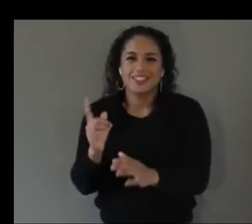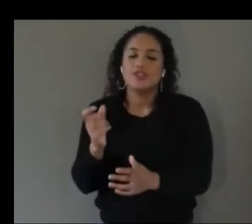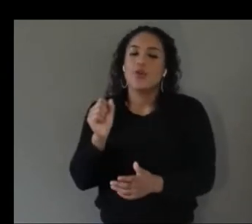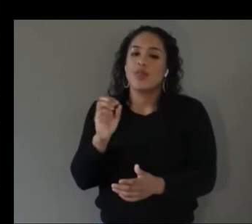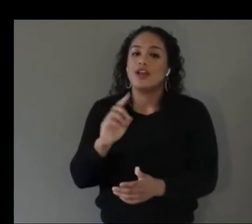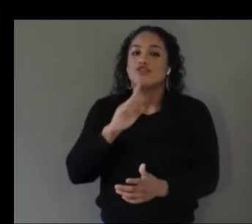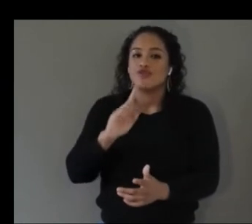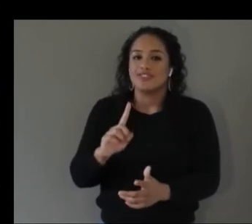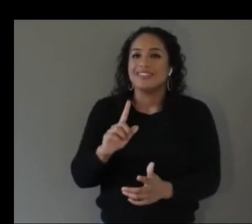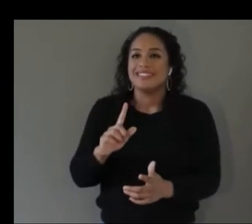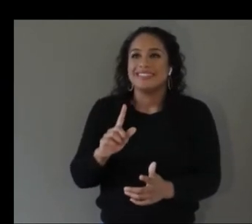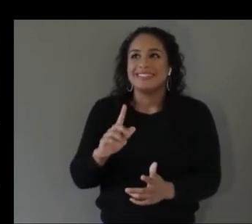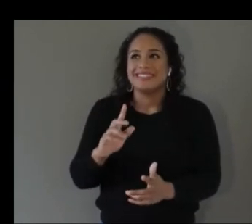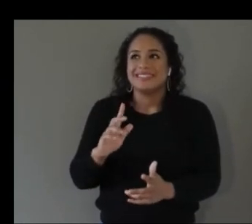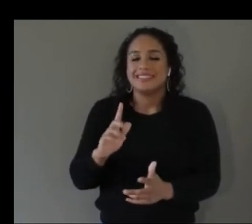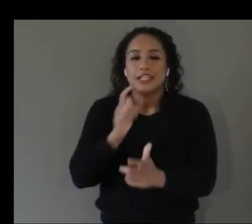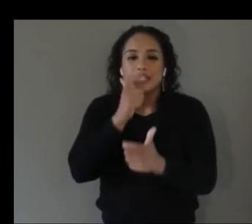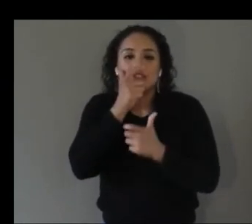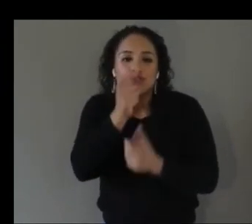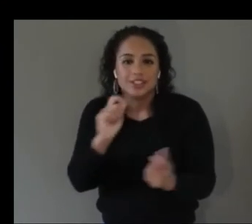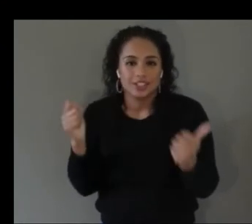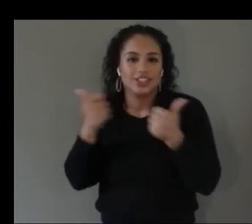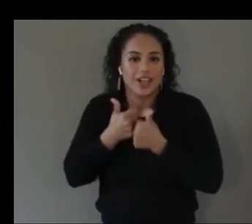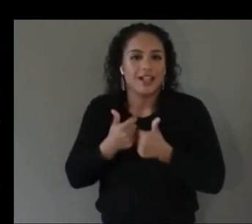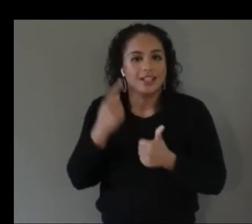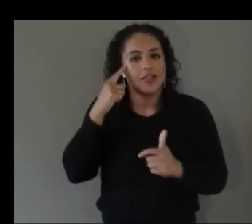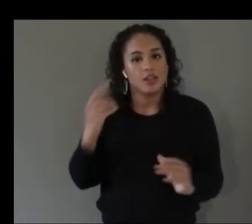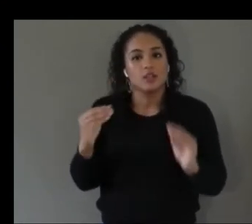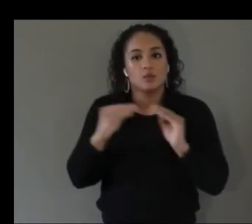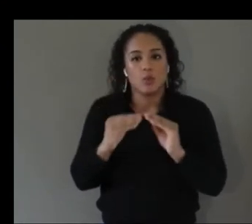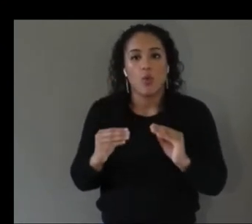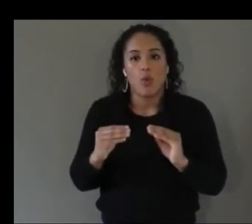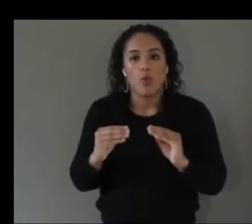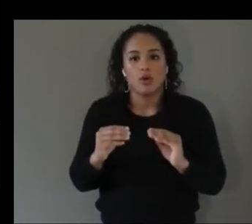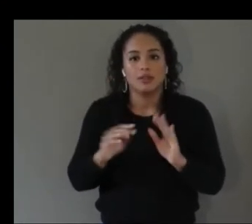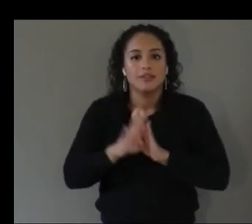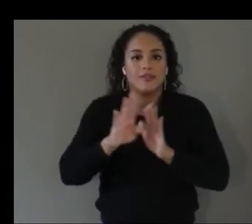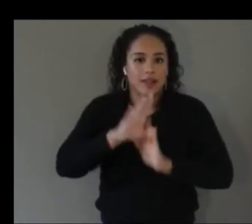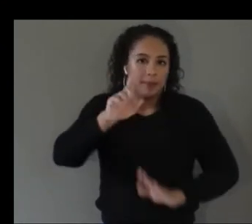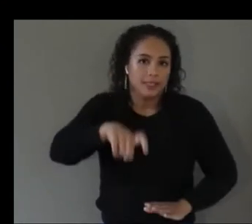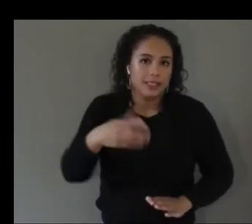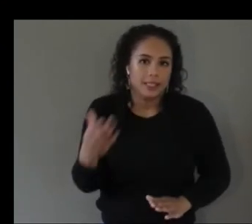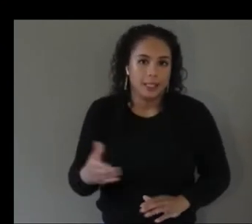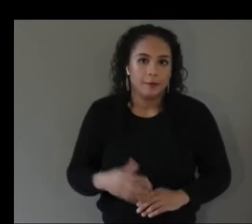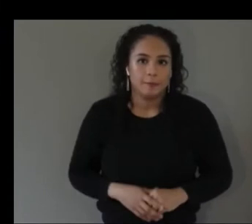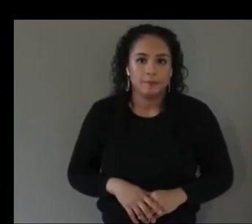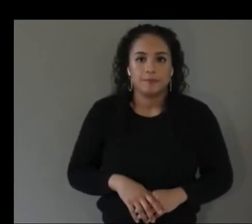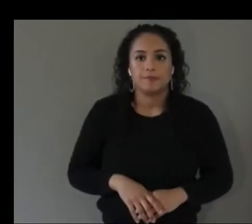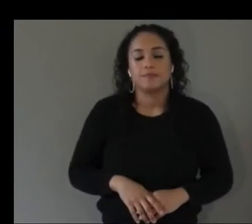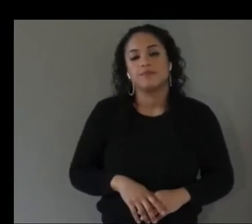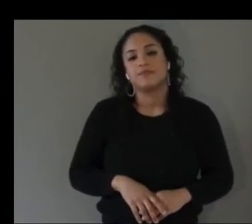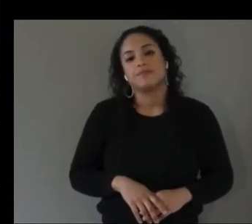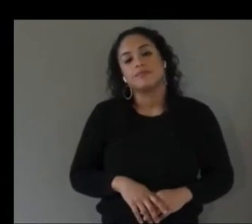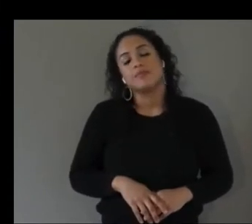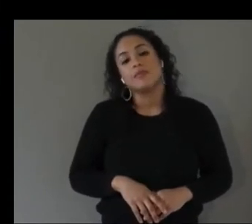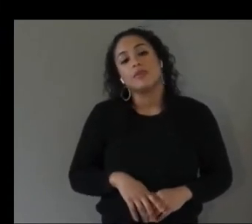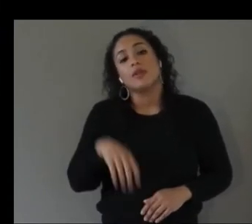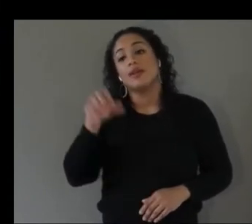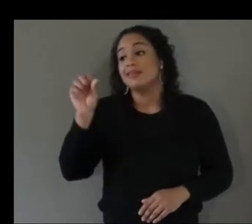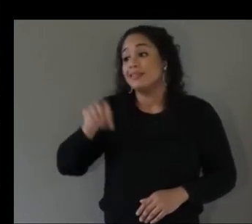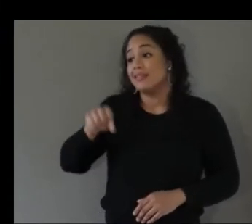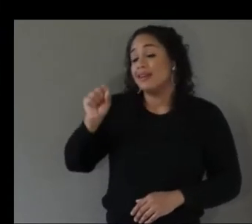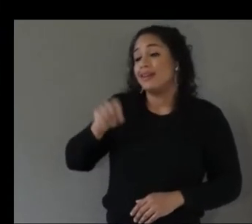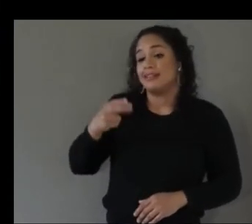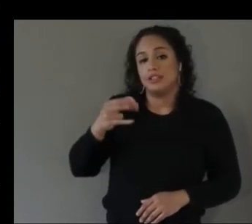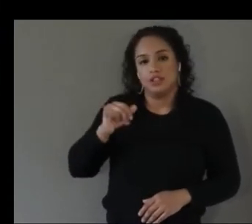um more development there yeah yeah uh kyle what about you what were some of the key challenges